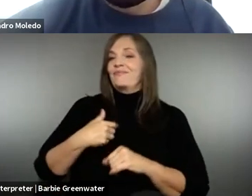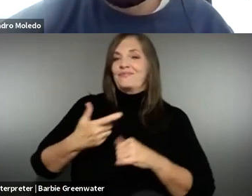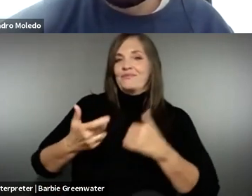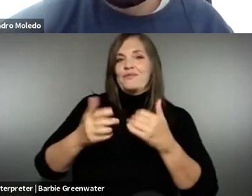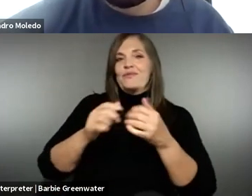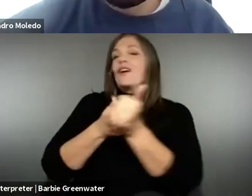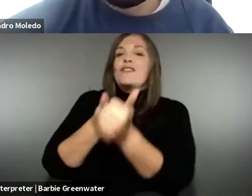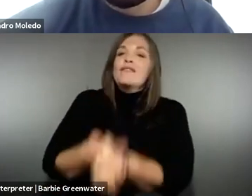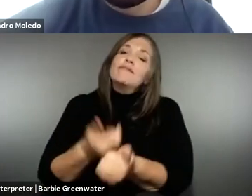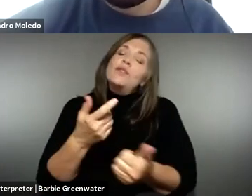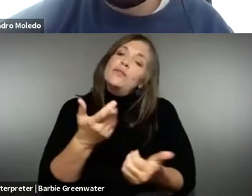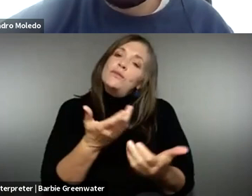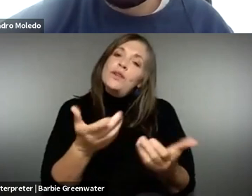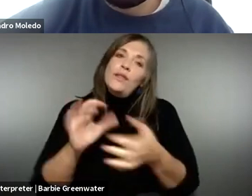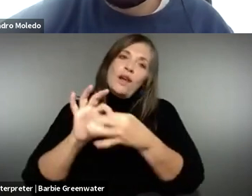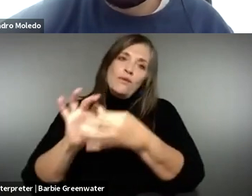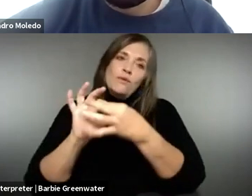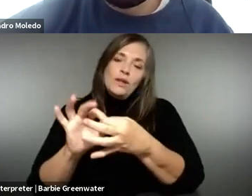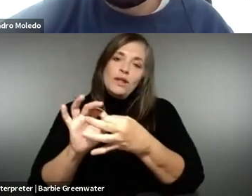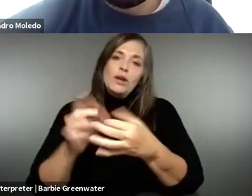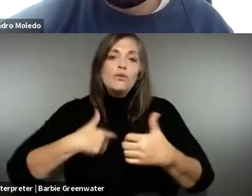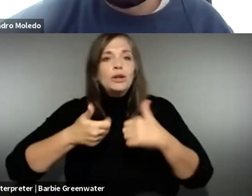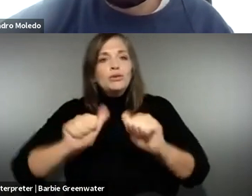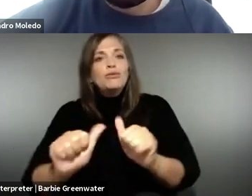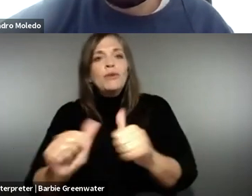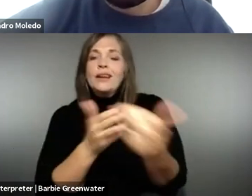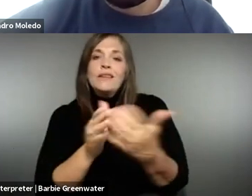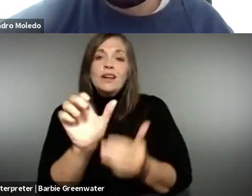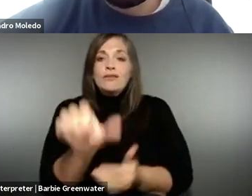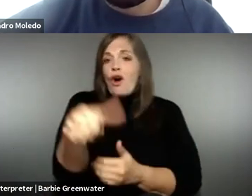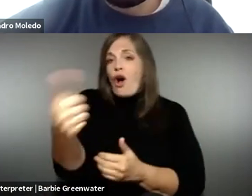that, because fulfilling the European standard